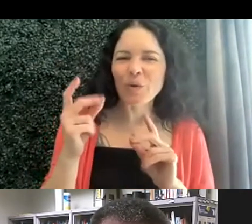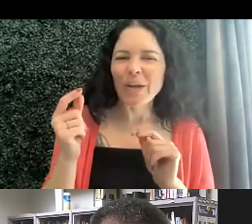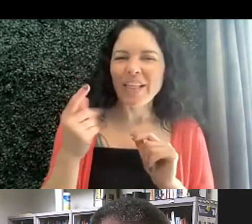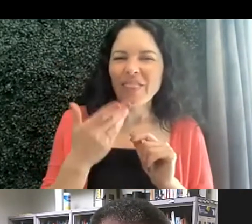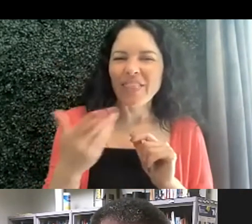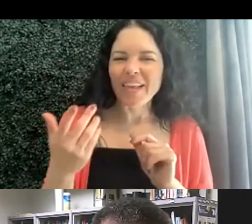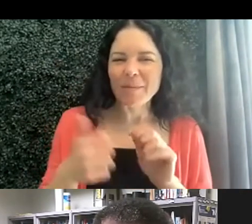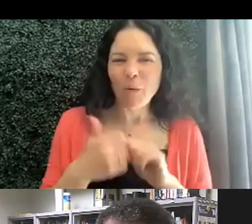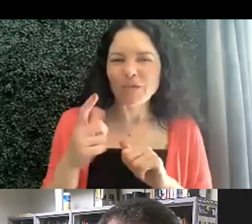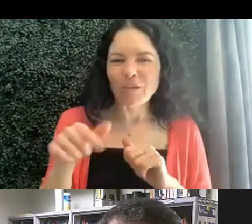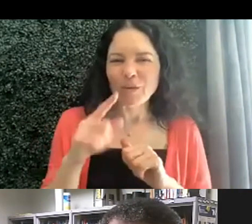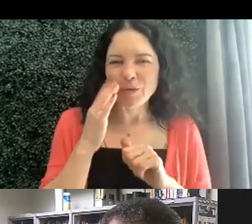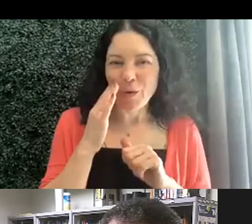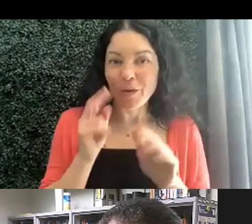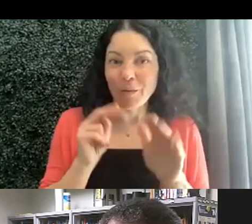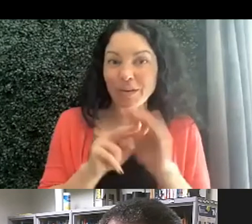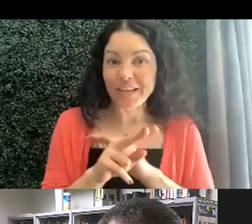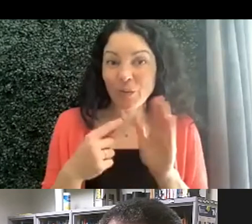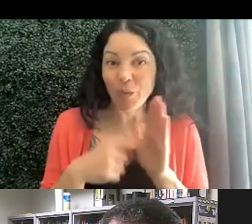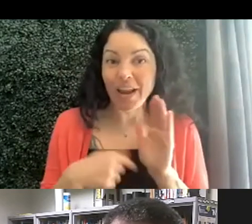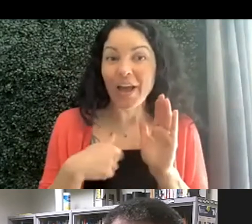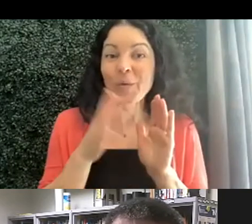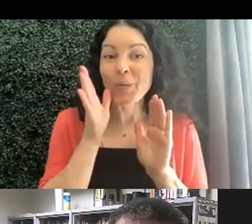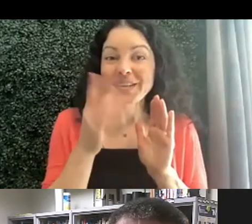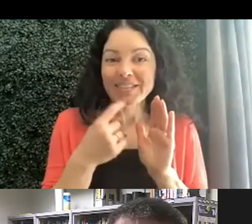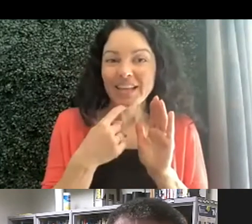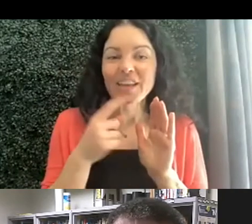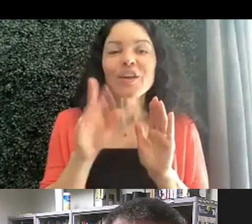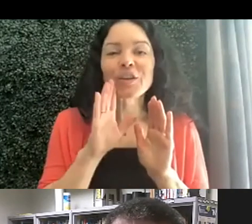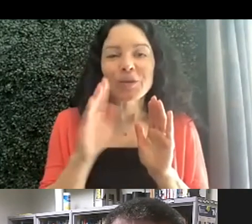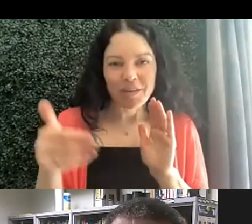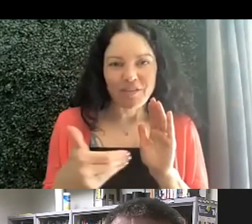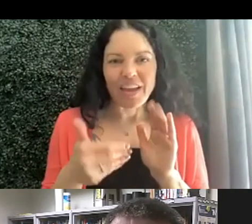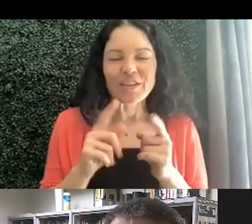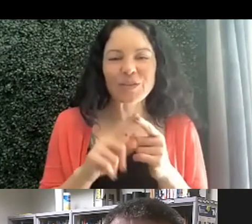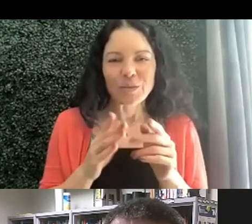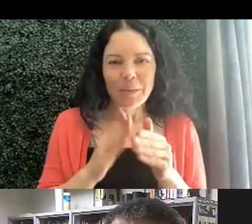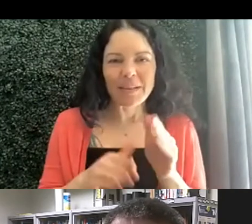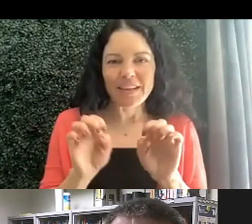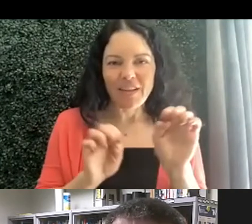you probably can predict what I'm about to say. You'll be invited to complete an evaluation for our Capacity